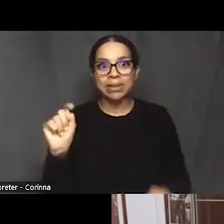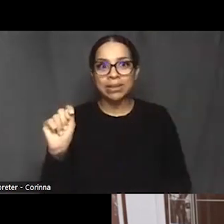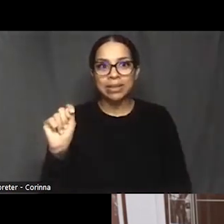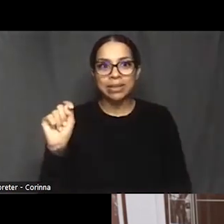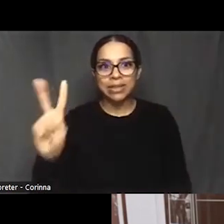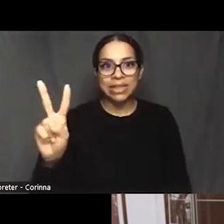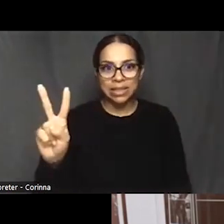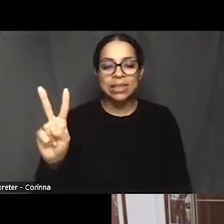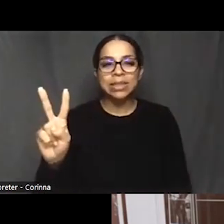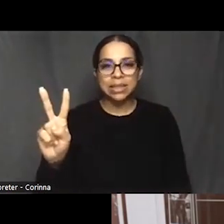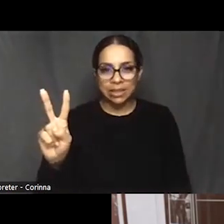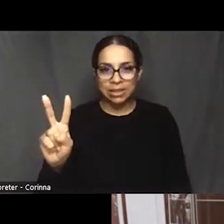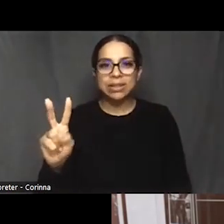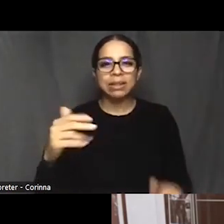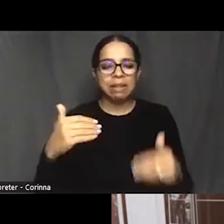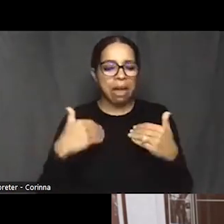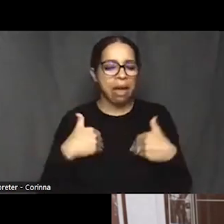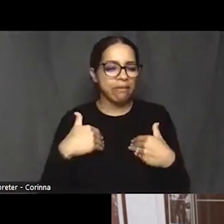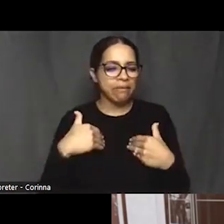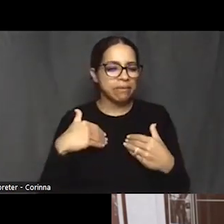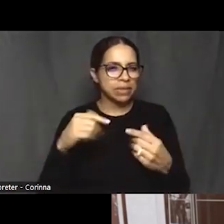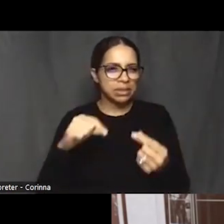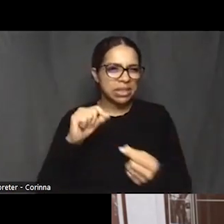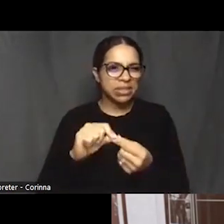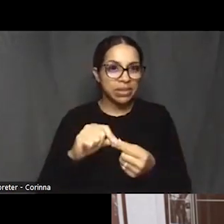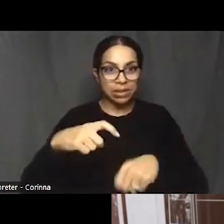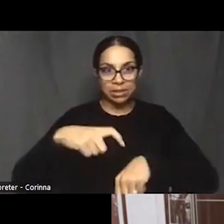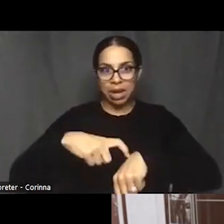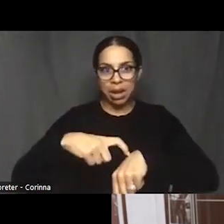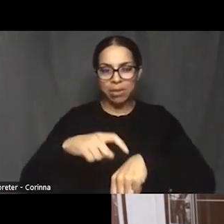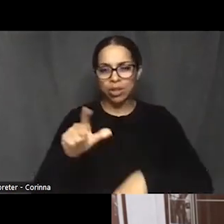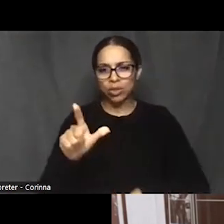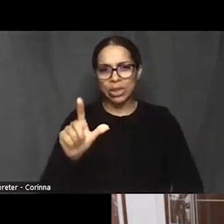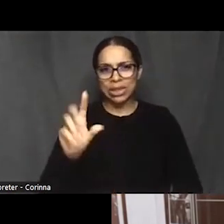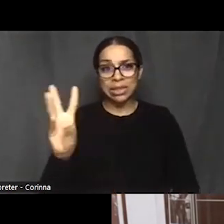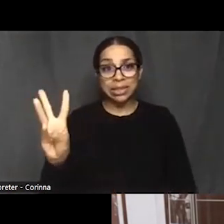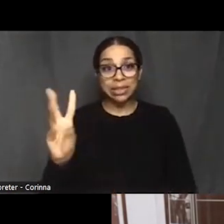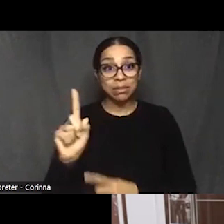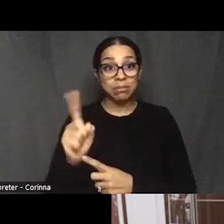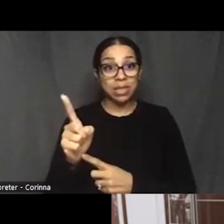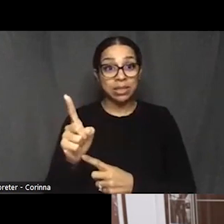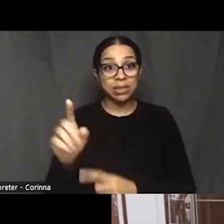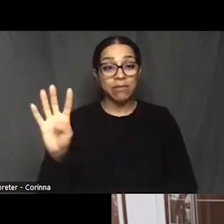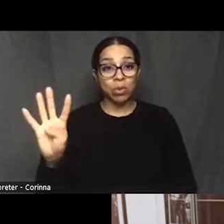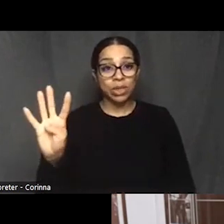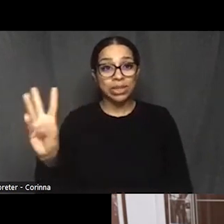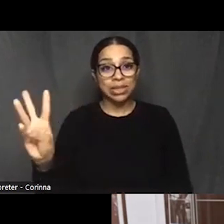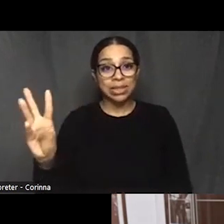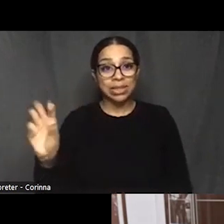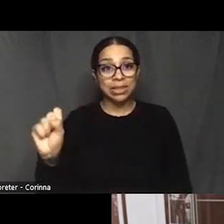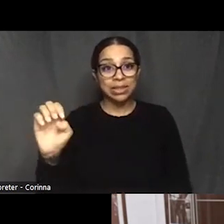that is ideal for that, which is 26 minutes of 46 seconds. And so we kept that in mind.